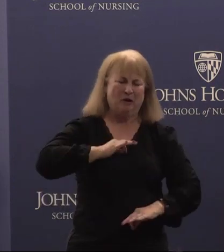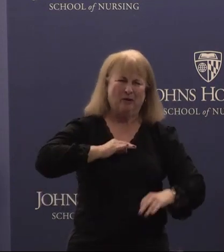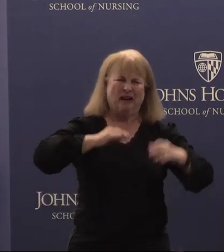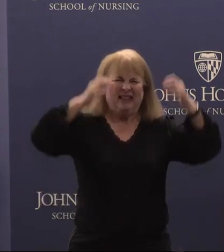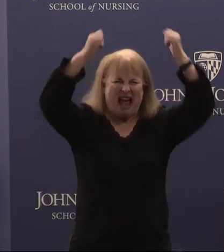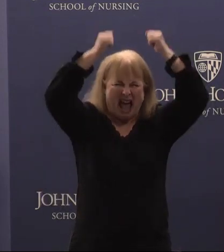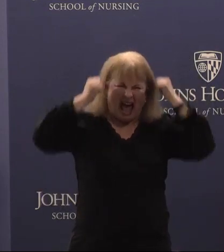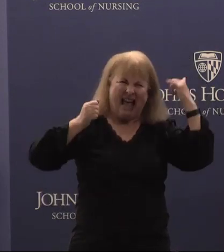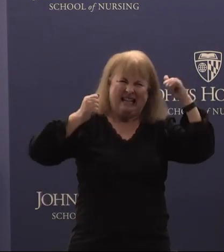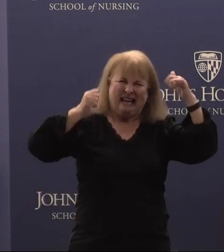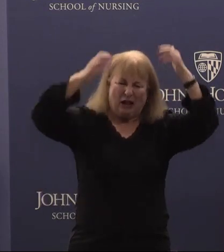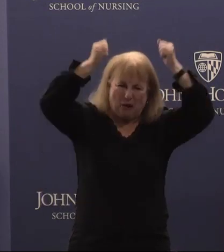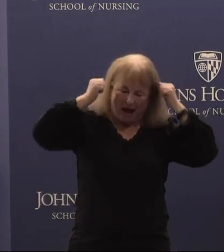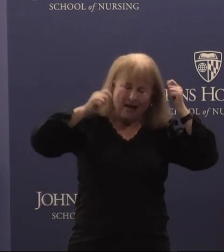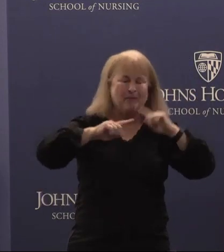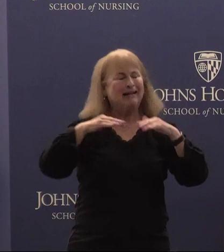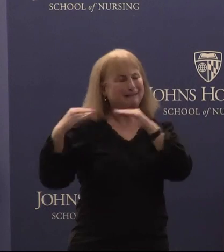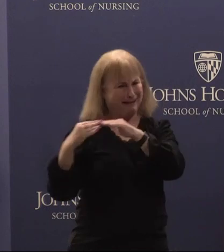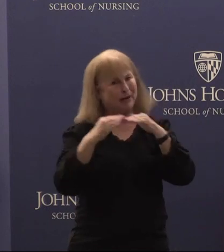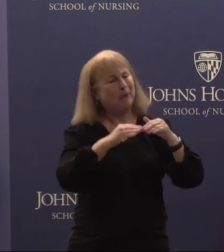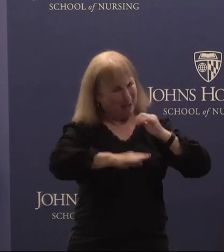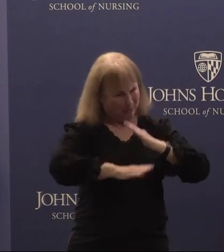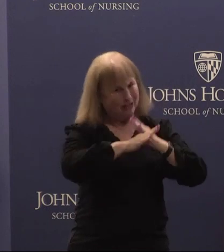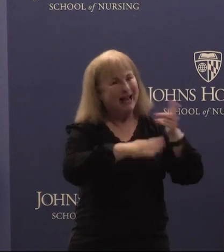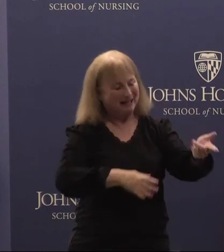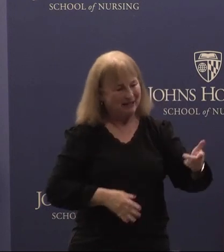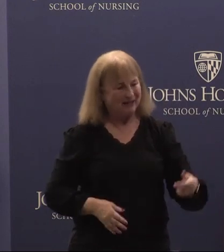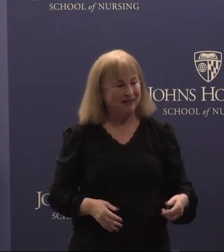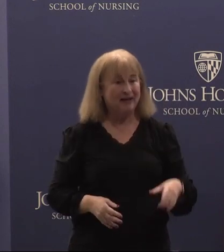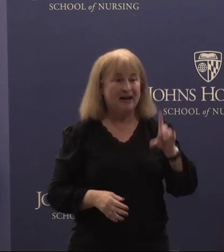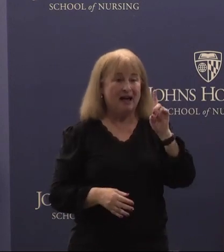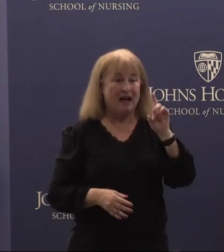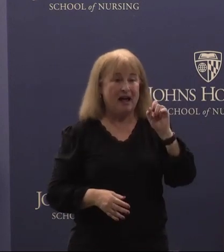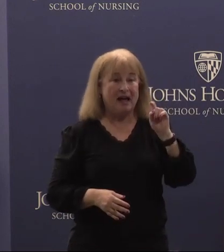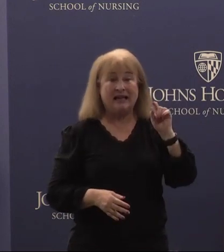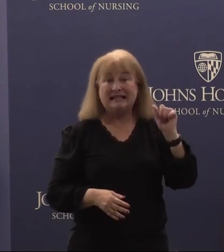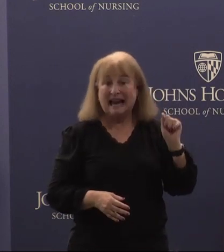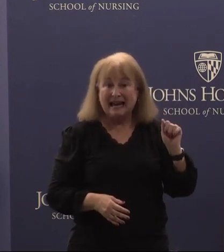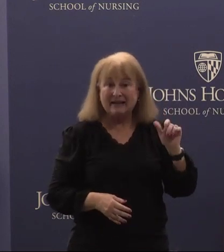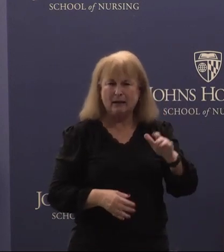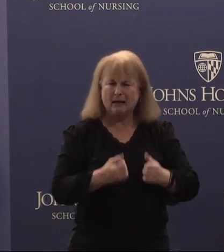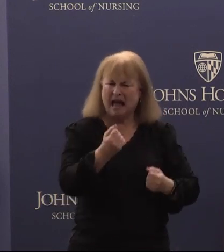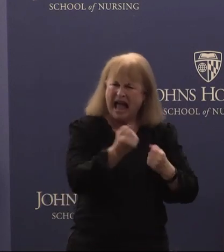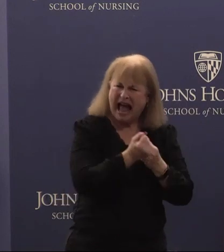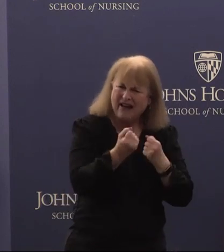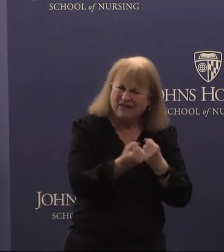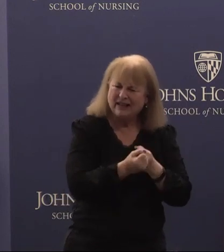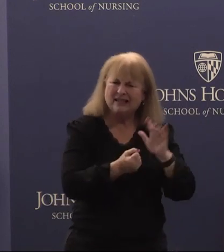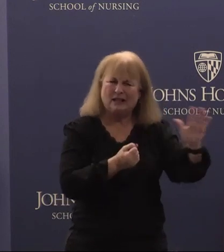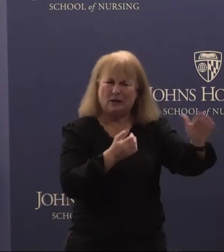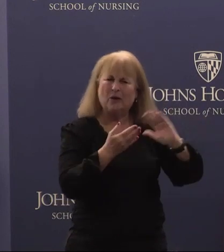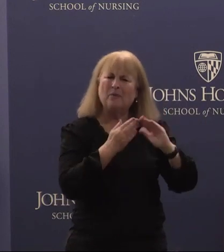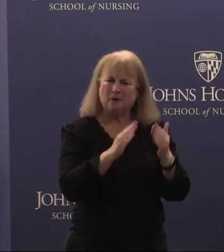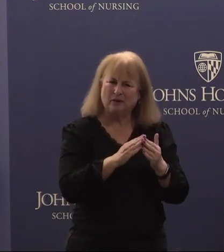but it's equally protective. Her data, her advocacy, and her community are what keep her